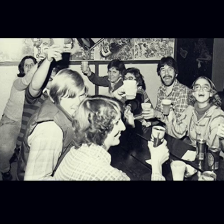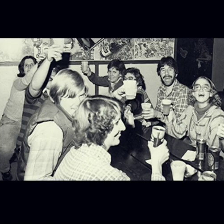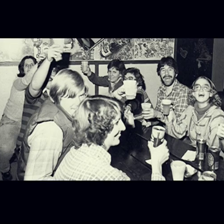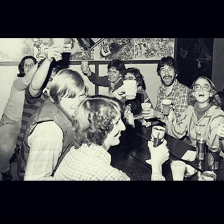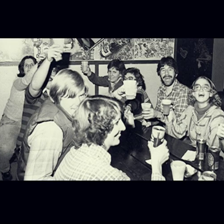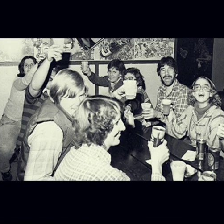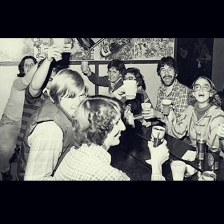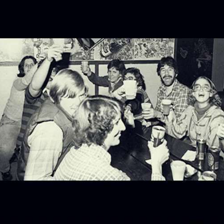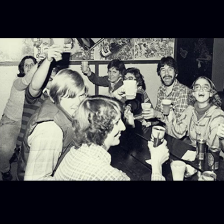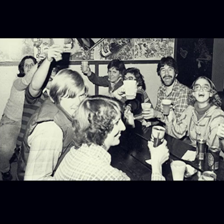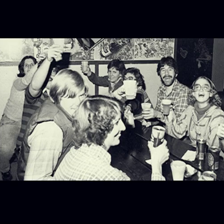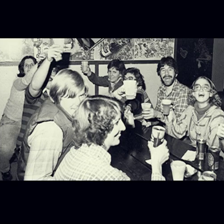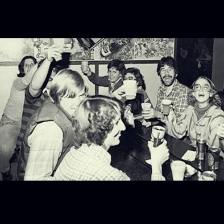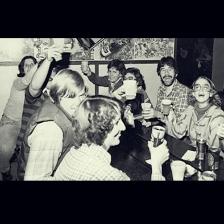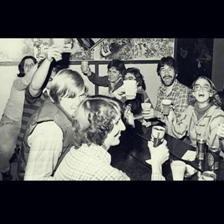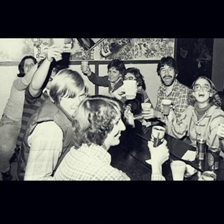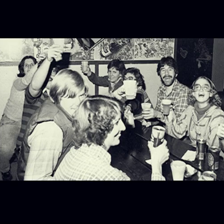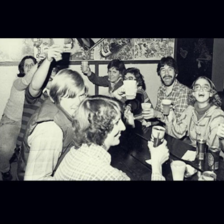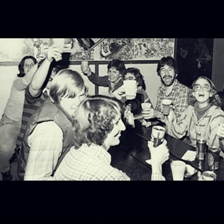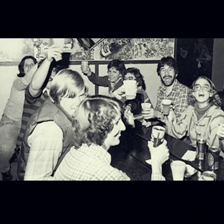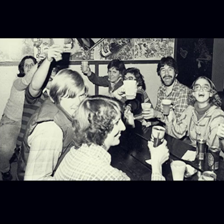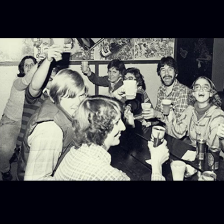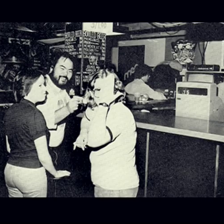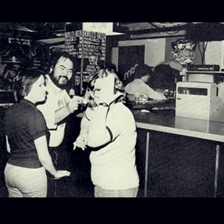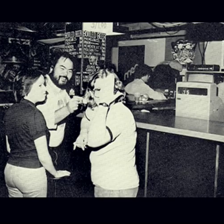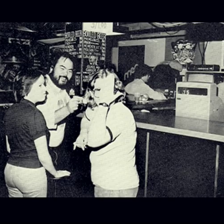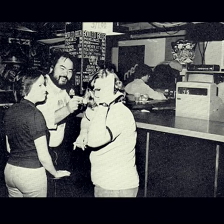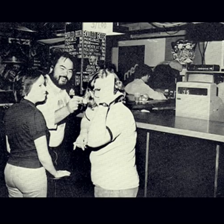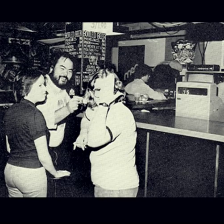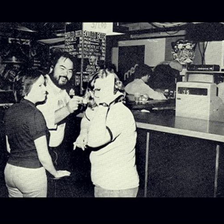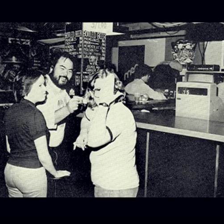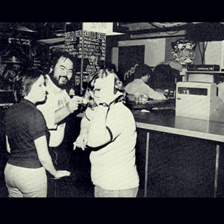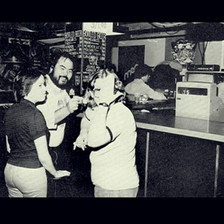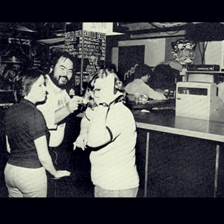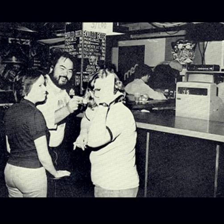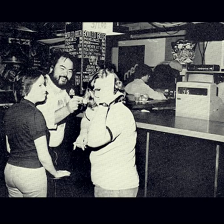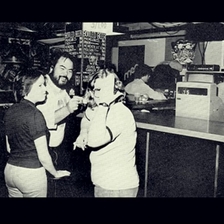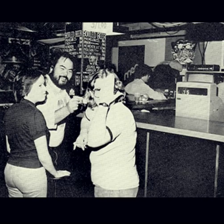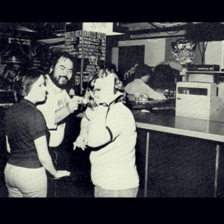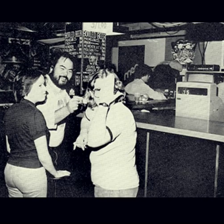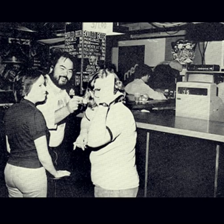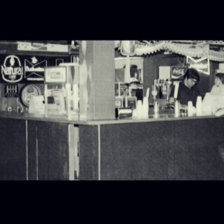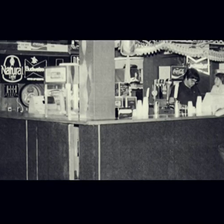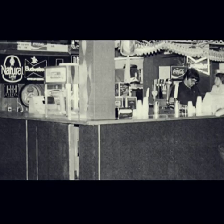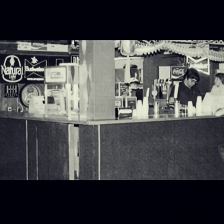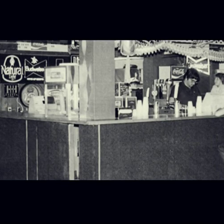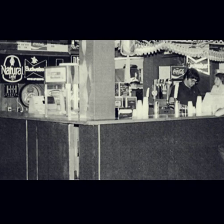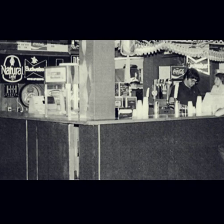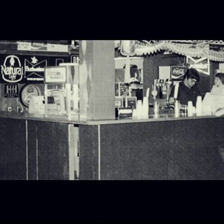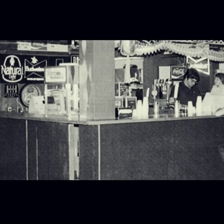We decided to start up The Bird Brain Society in the Cellar at NTID, down in the tunnels underneath the dorms.